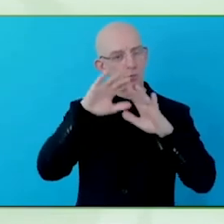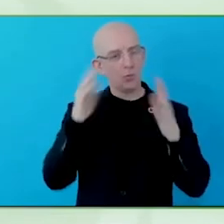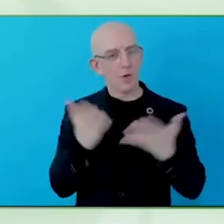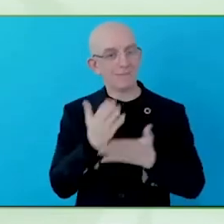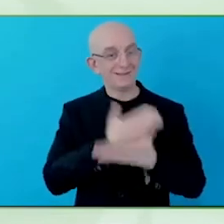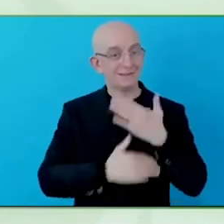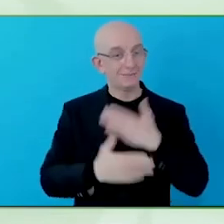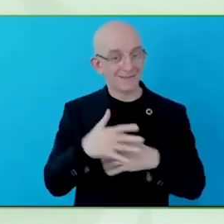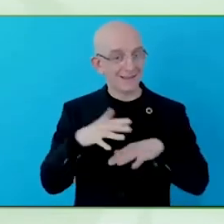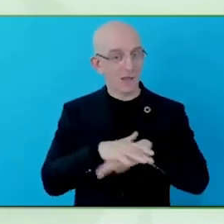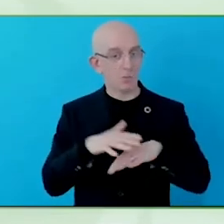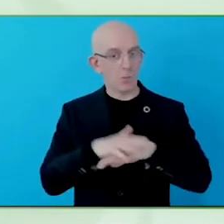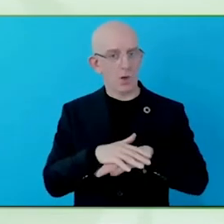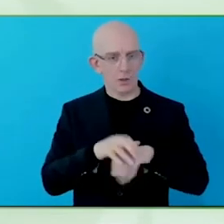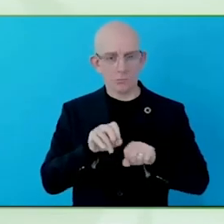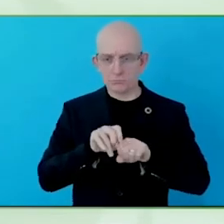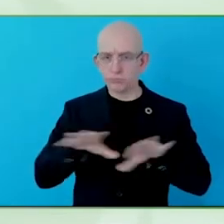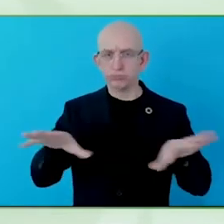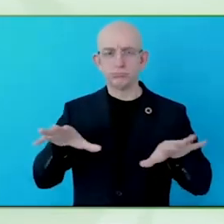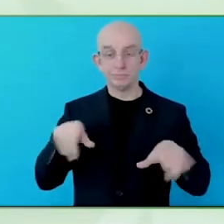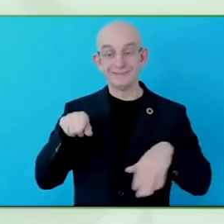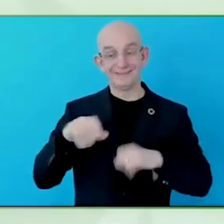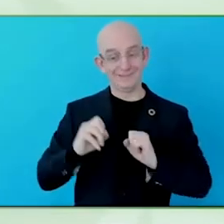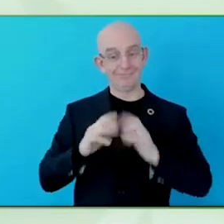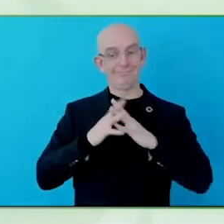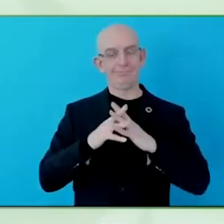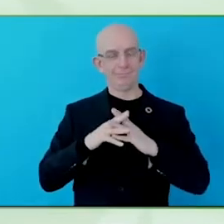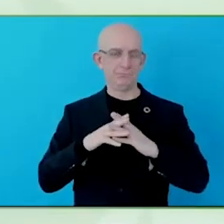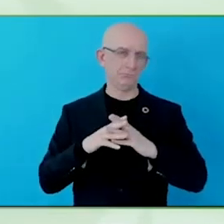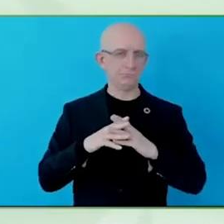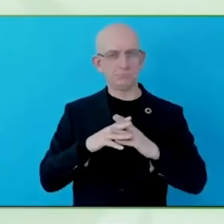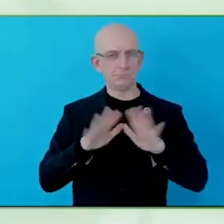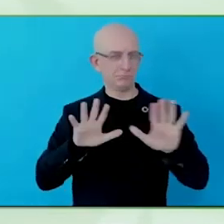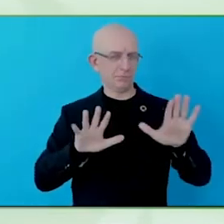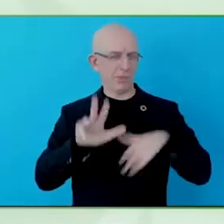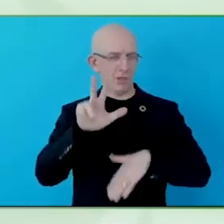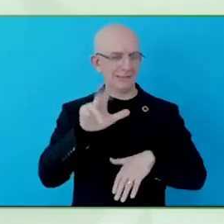And as allies, enabling business to work alongside people with